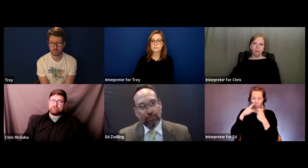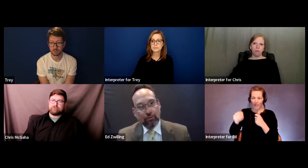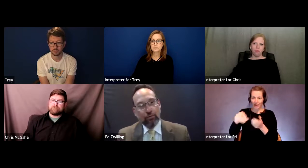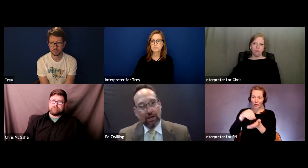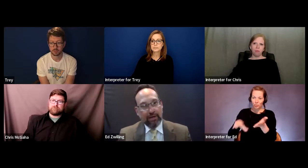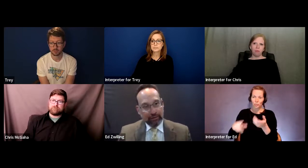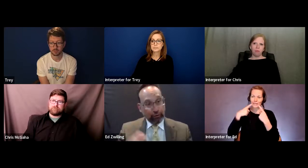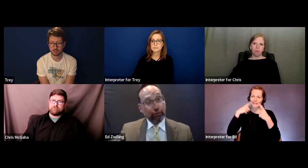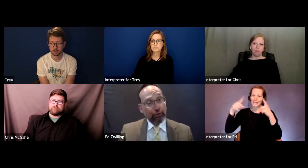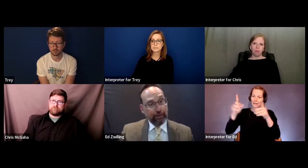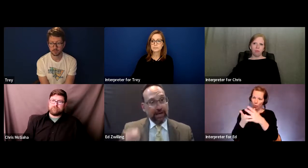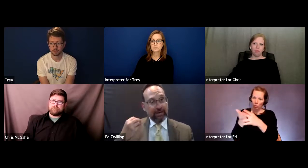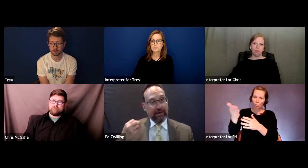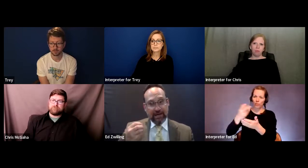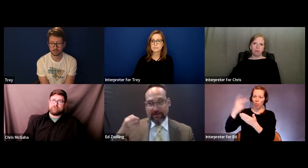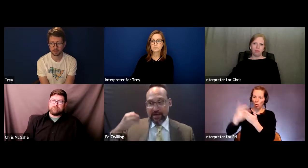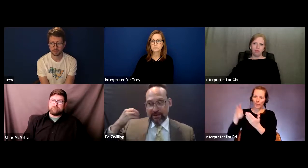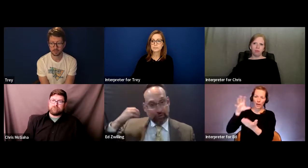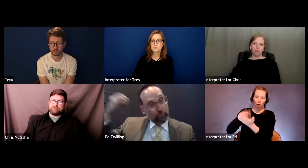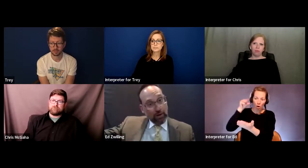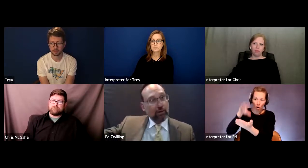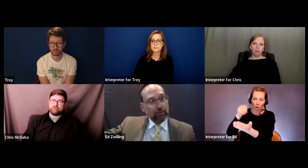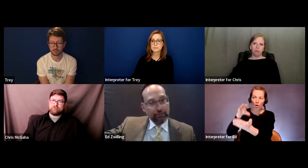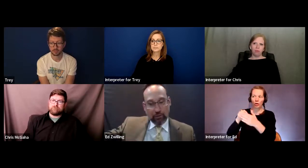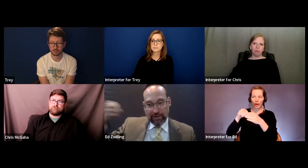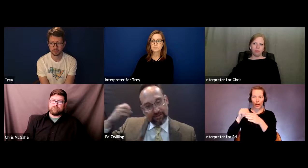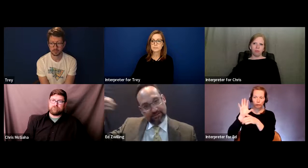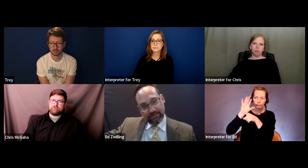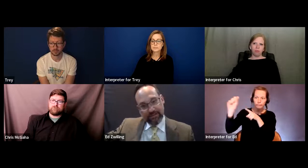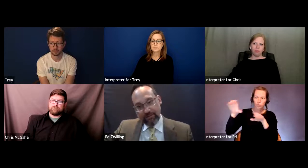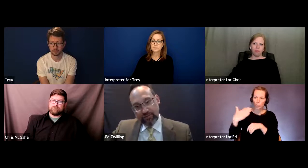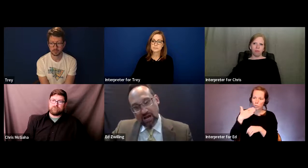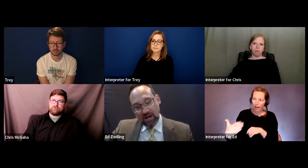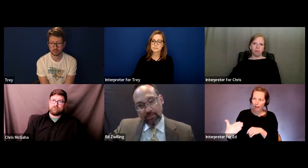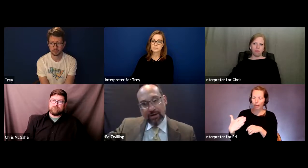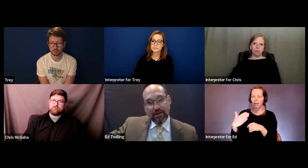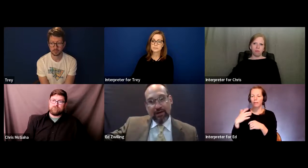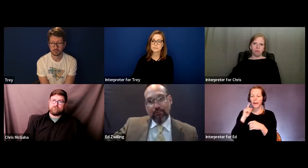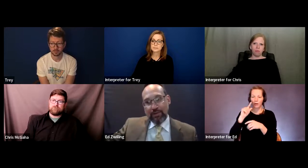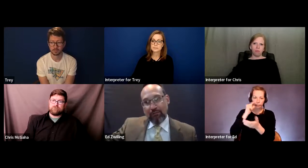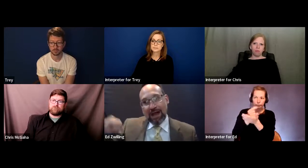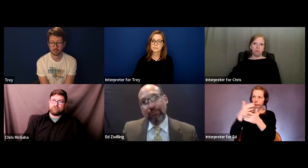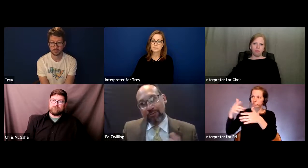in a program and learn and do well to where they can succeed in their job, that rather